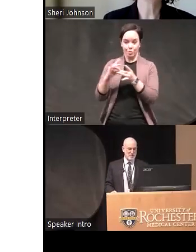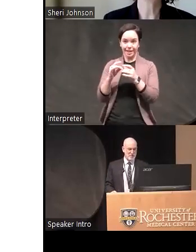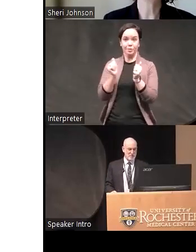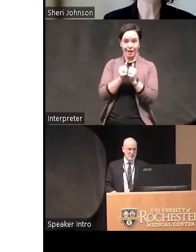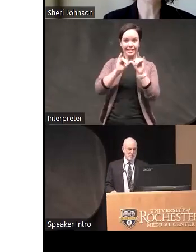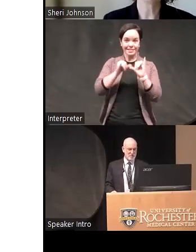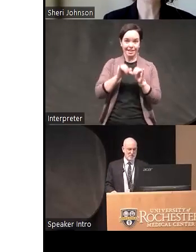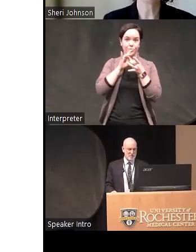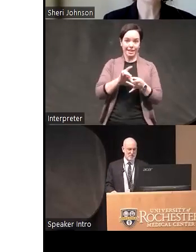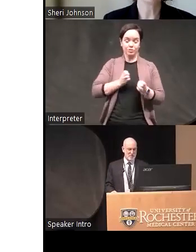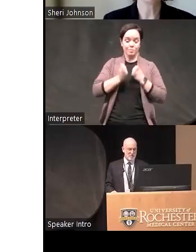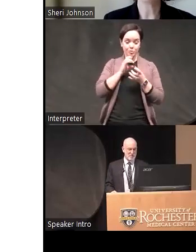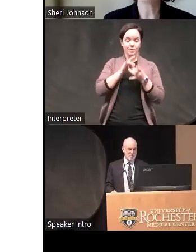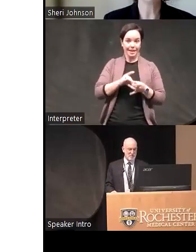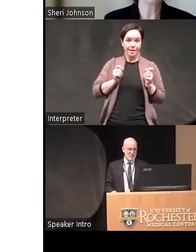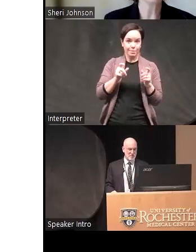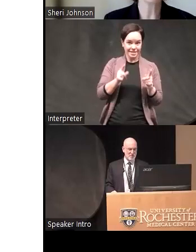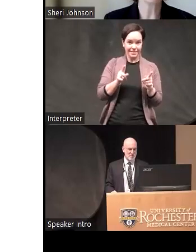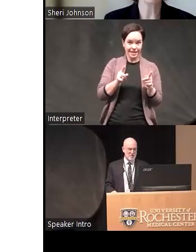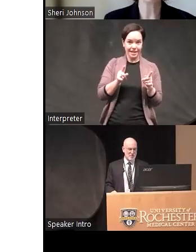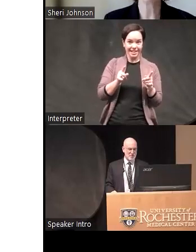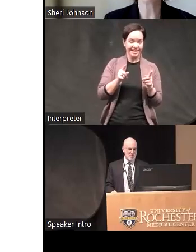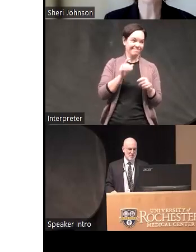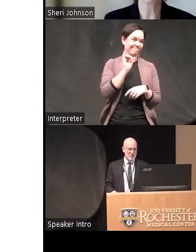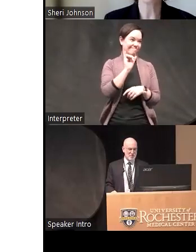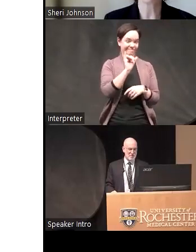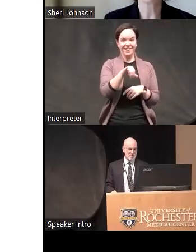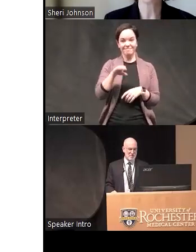on emotion related impulsivity that would be your pick right there borderline personality